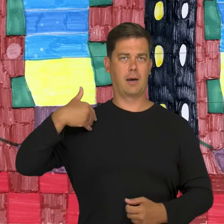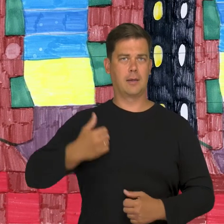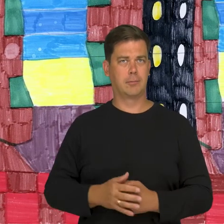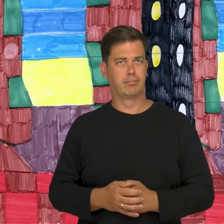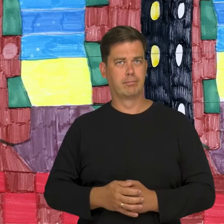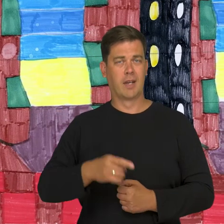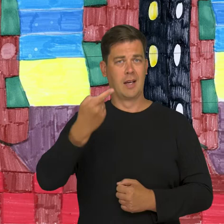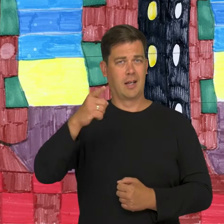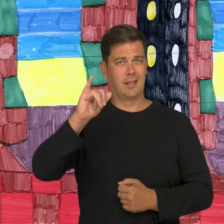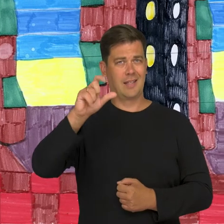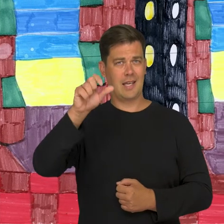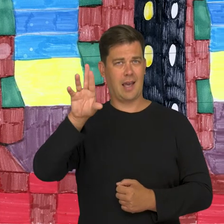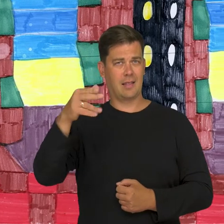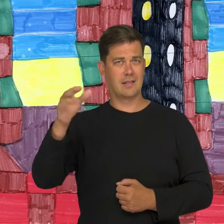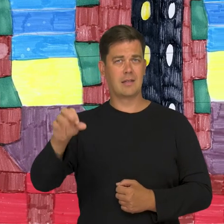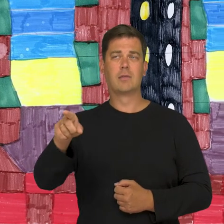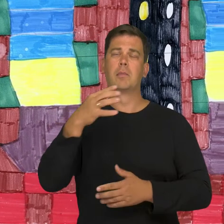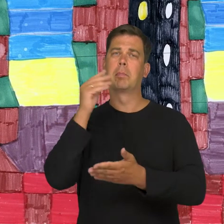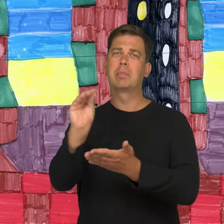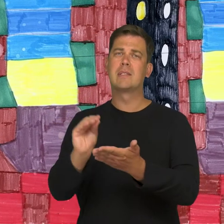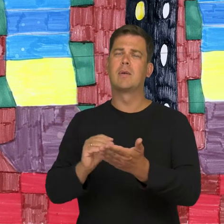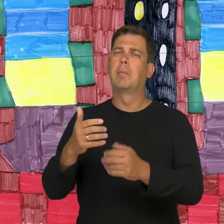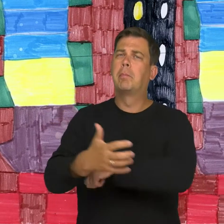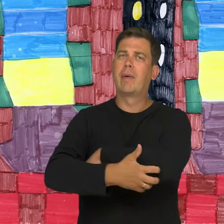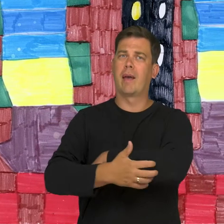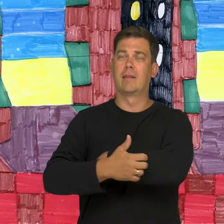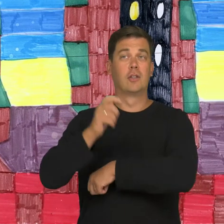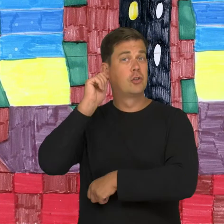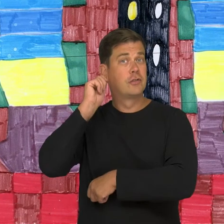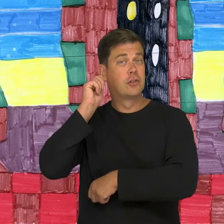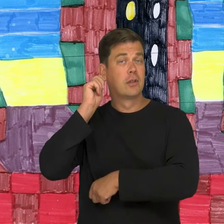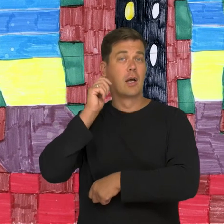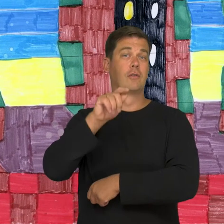Karol Dickens wrote about poverty and life, about a girl living with her grandfather, all with Polish voiceover.